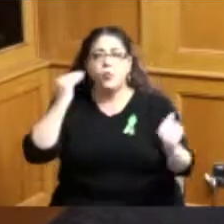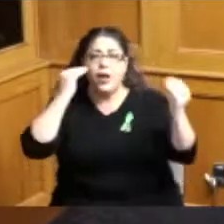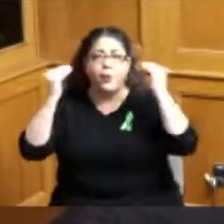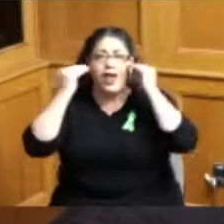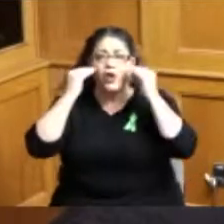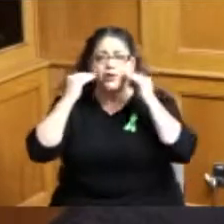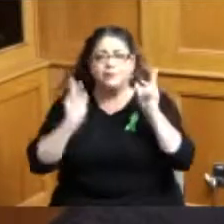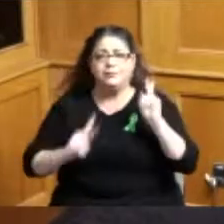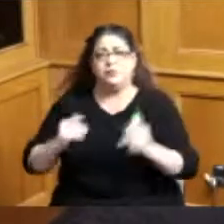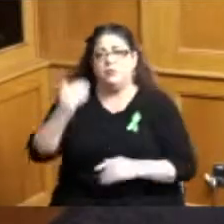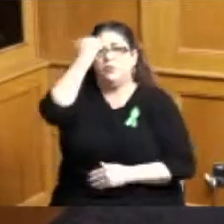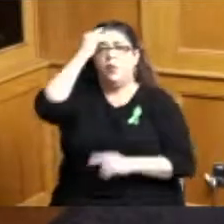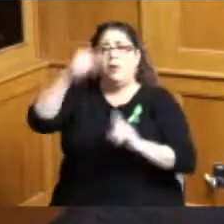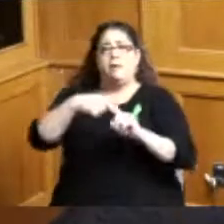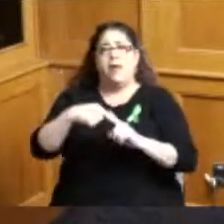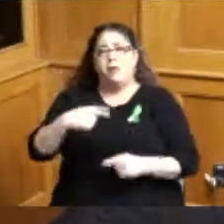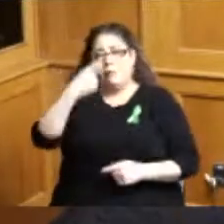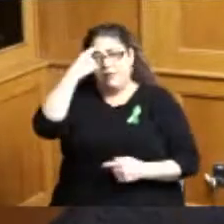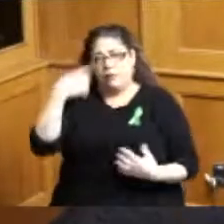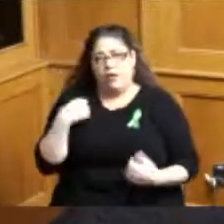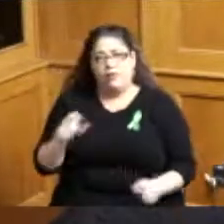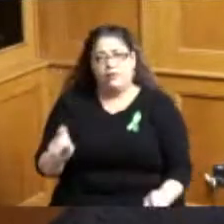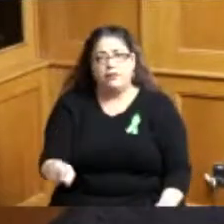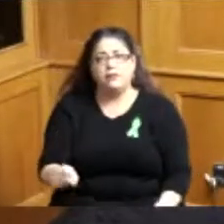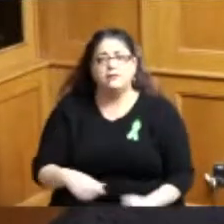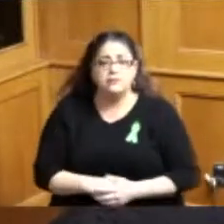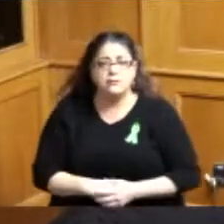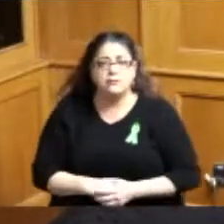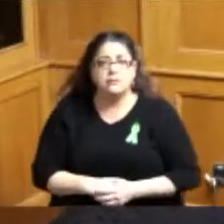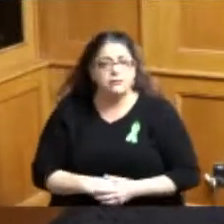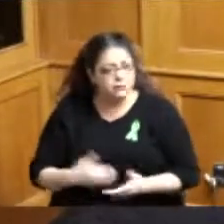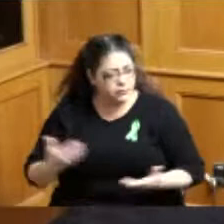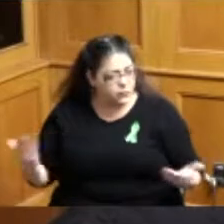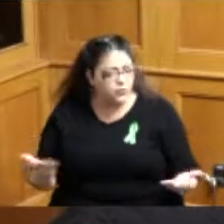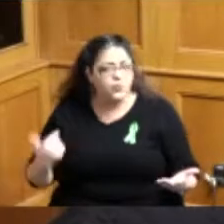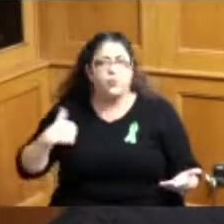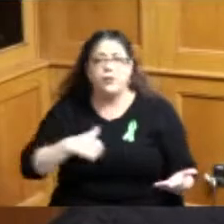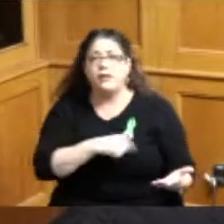health and therefore be it proclaimed that the Hamilton County Board of Commissioners